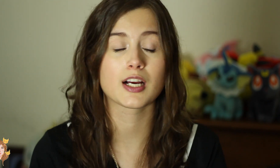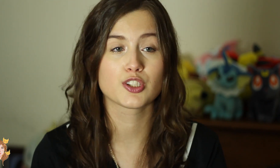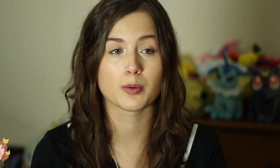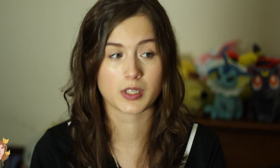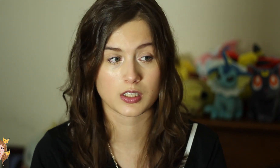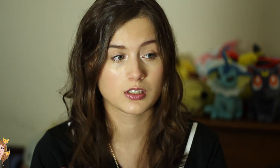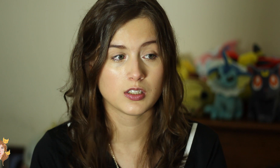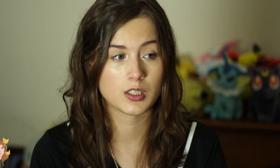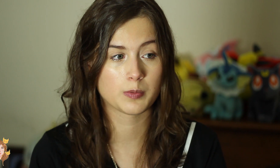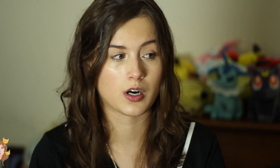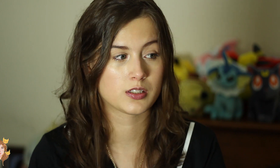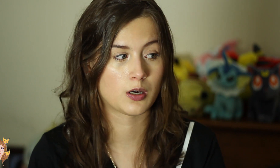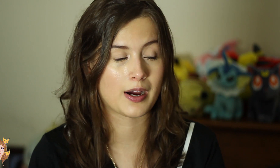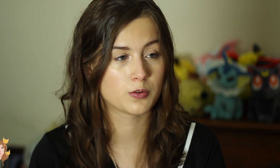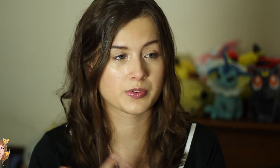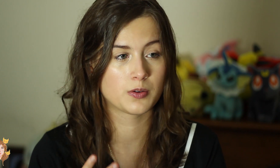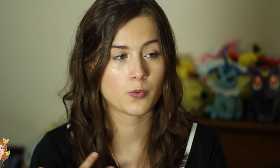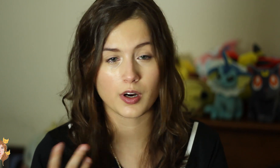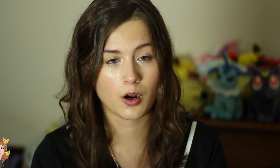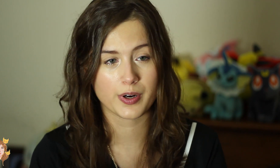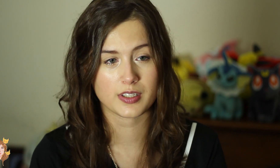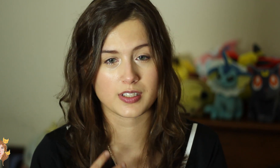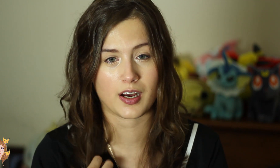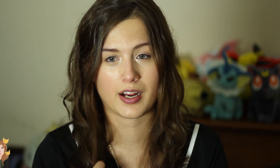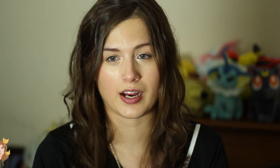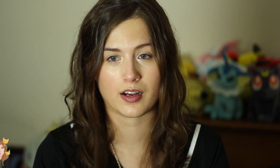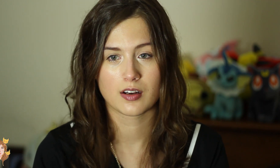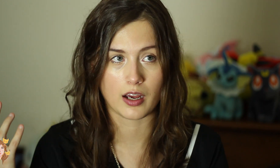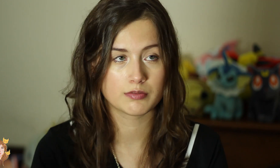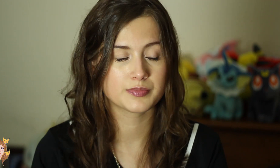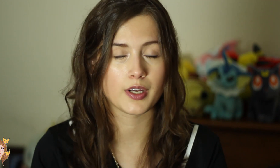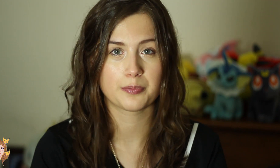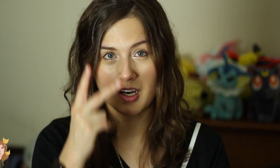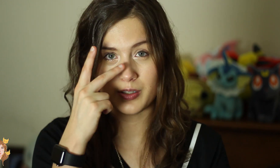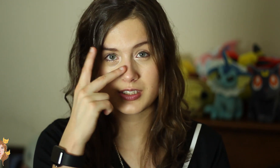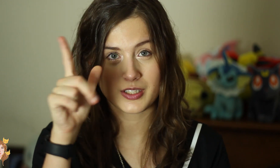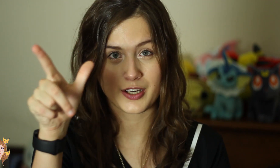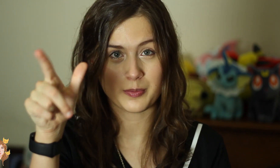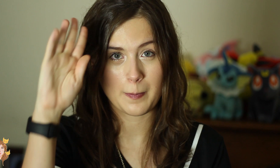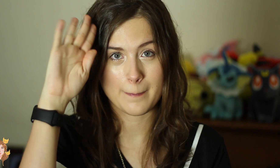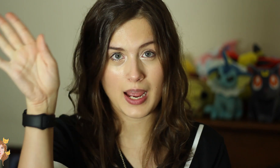next year because it would be awesome. I don’t- We’re nowhere near done and- Yeah. So. I will see you later. Bye.